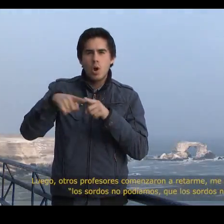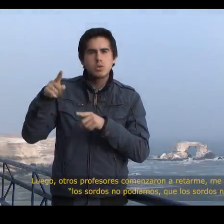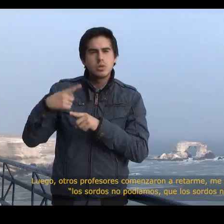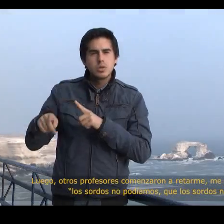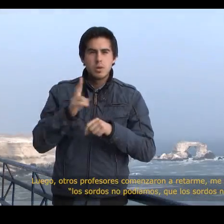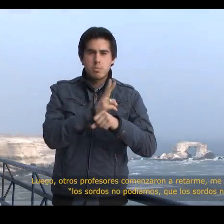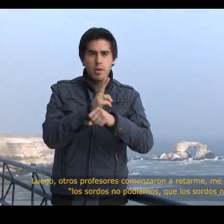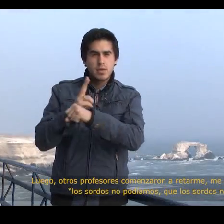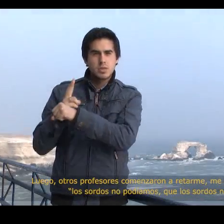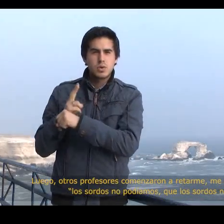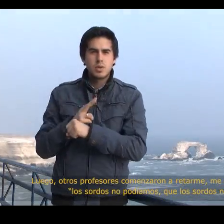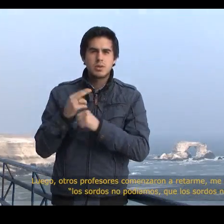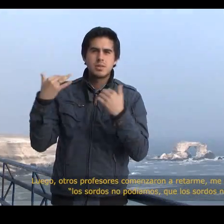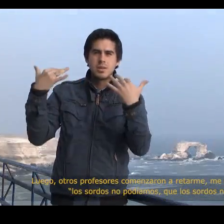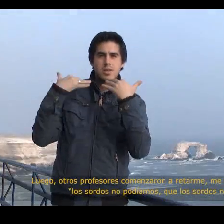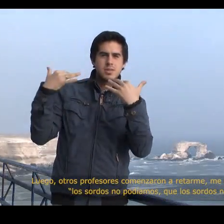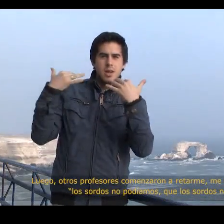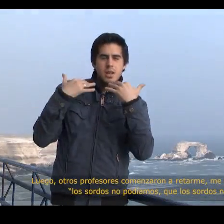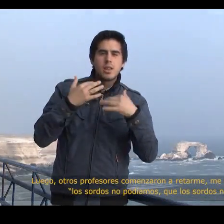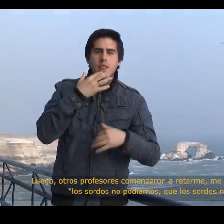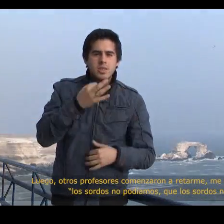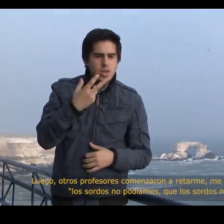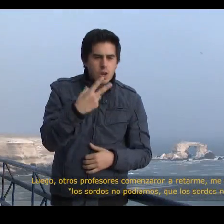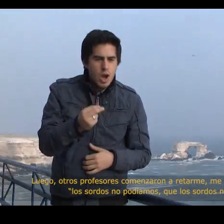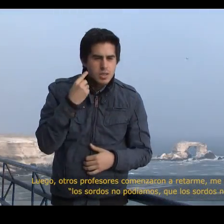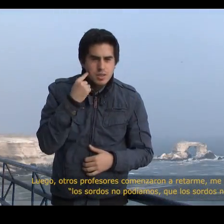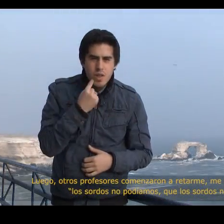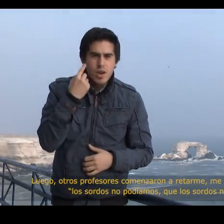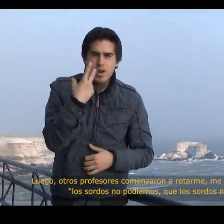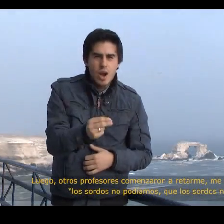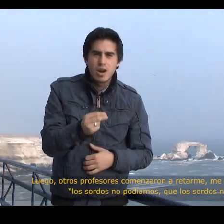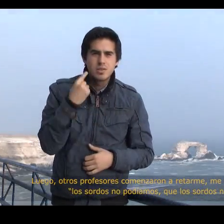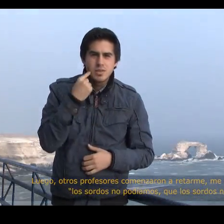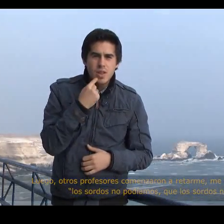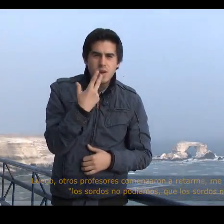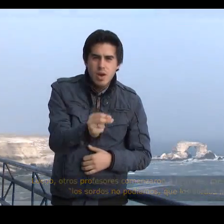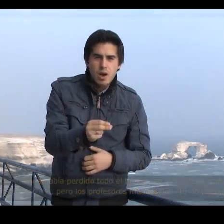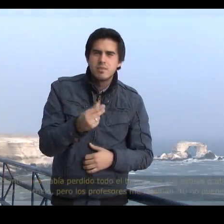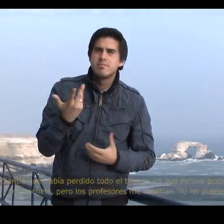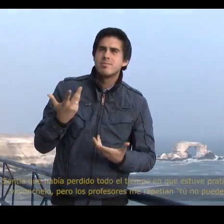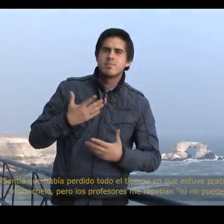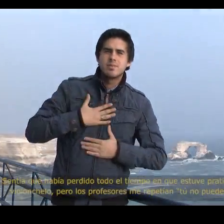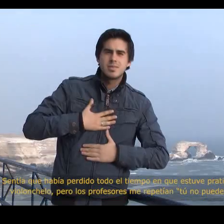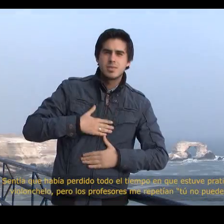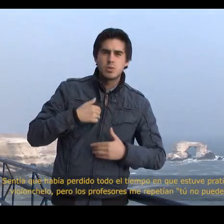Other teachers also told me again and again that deaf people can’t do this or that.